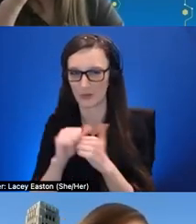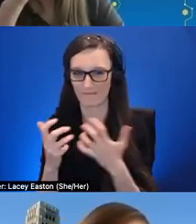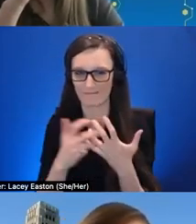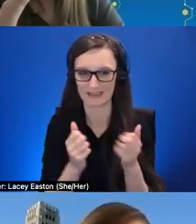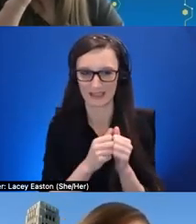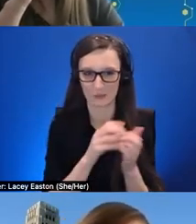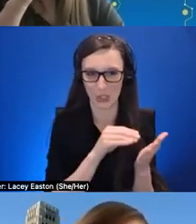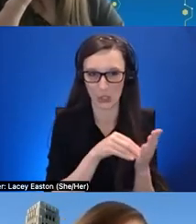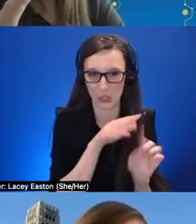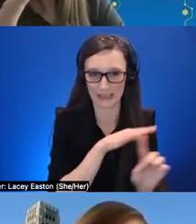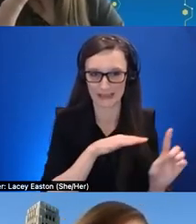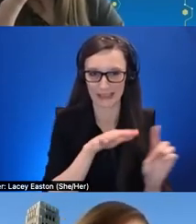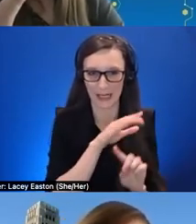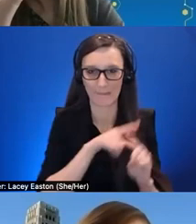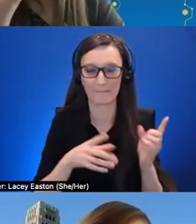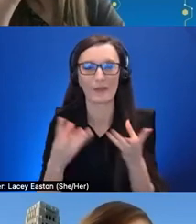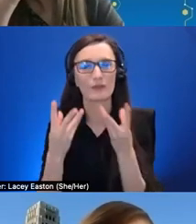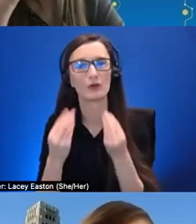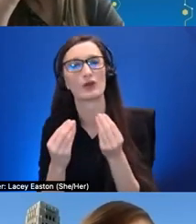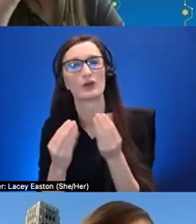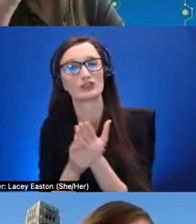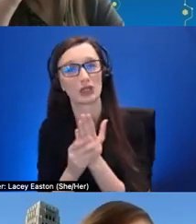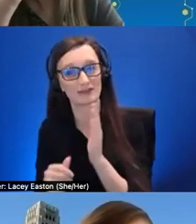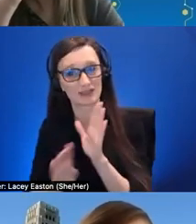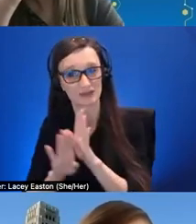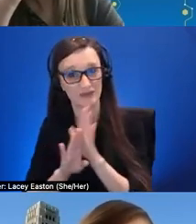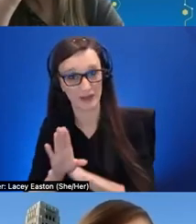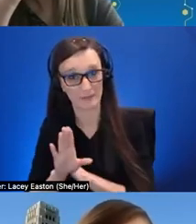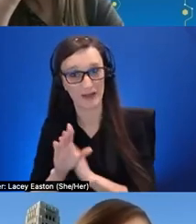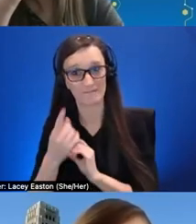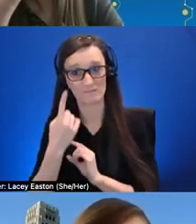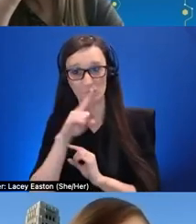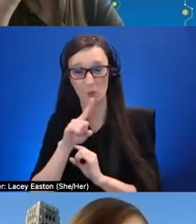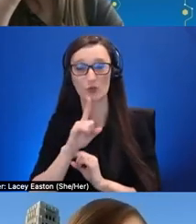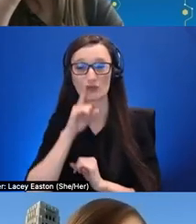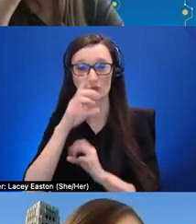these real-world scenarios are high stress situations um it's happening a lot in